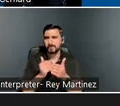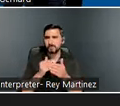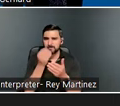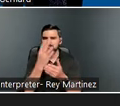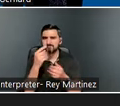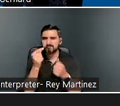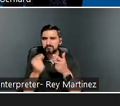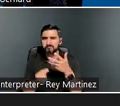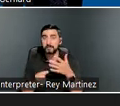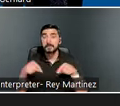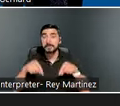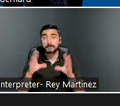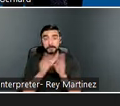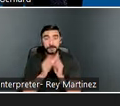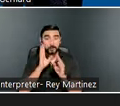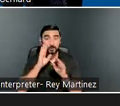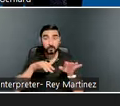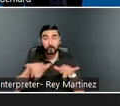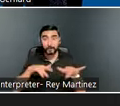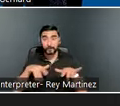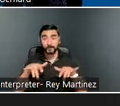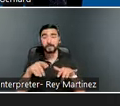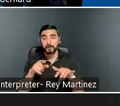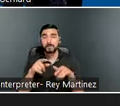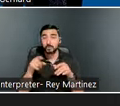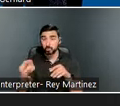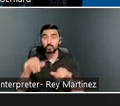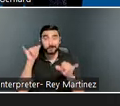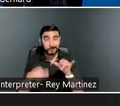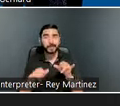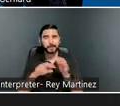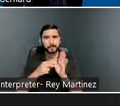staying to participate, you’re consenting to the recording. Also, all attendees have been